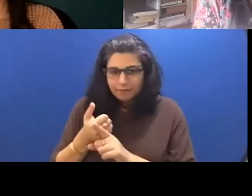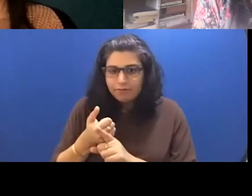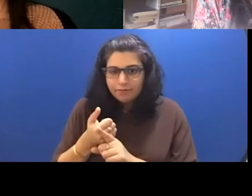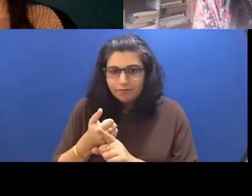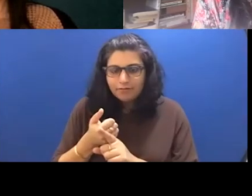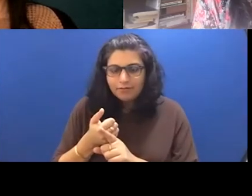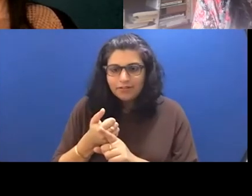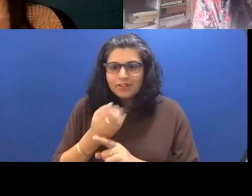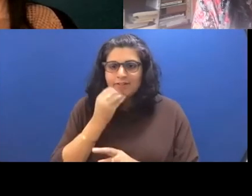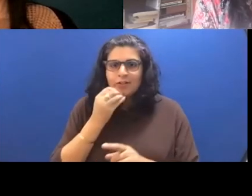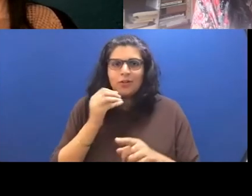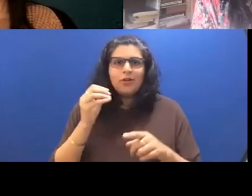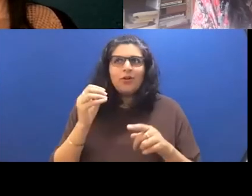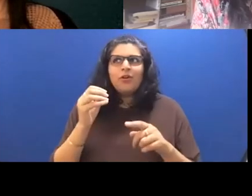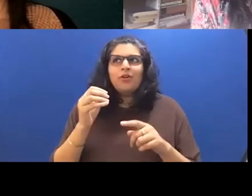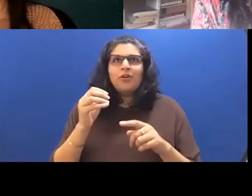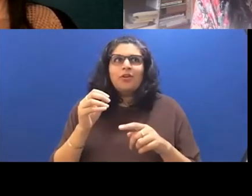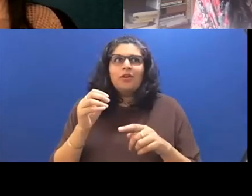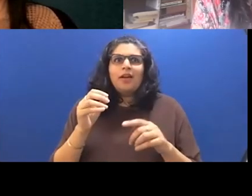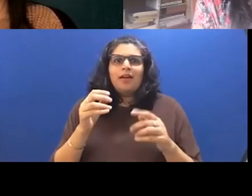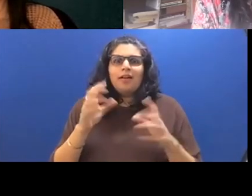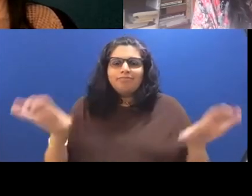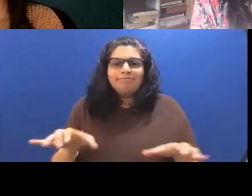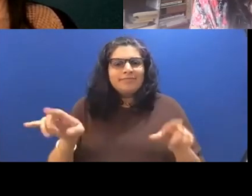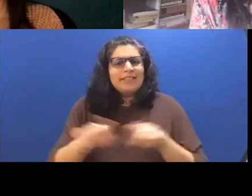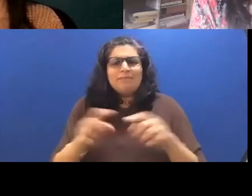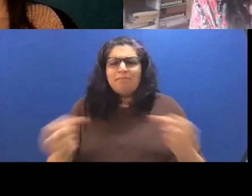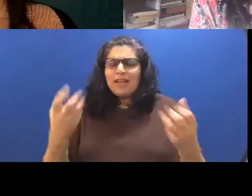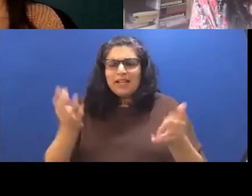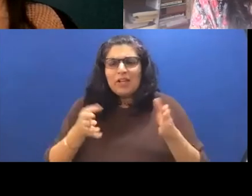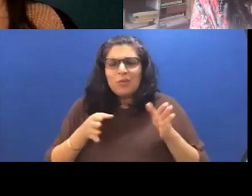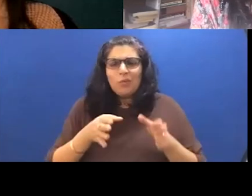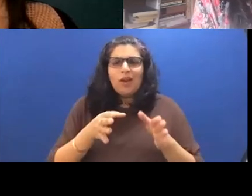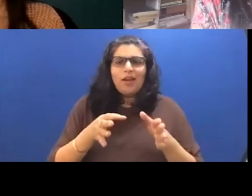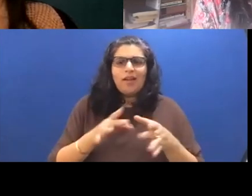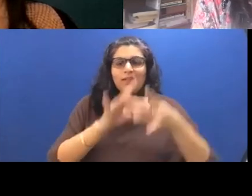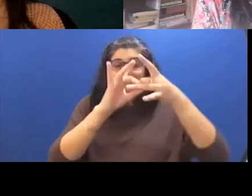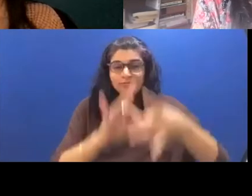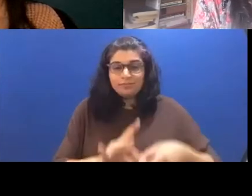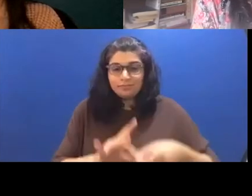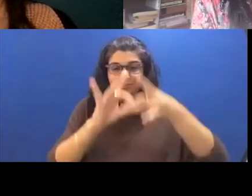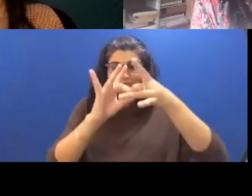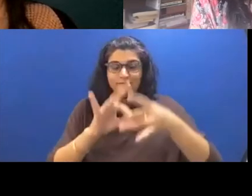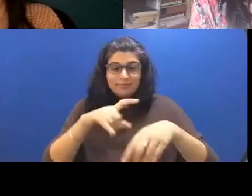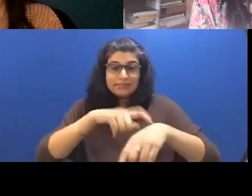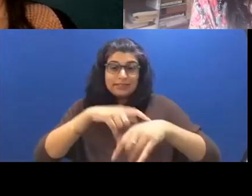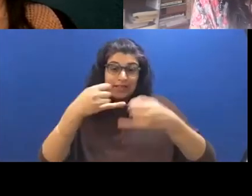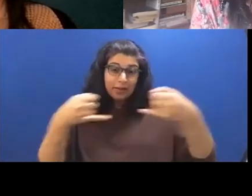food functions in so many ways. It's an anchor in your timelines. Food is tethered to each